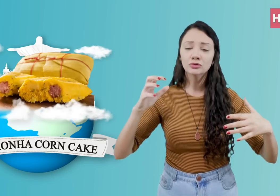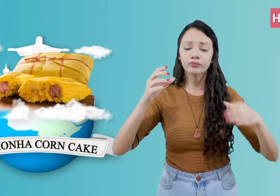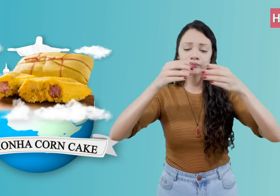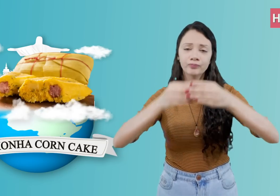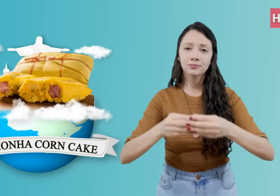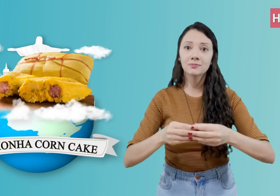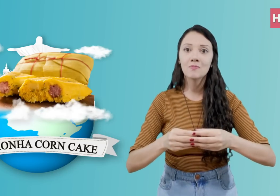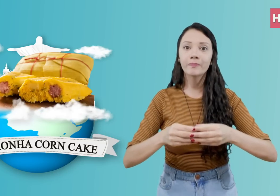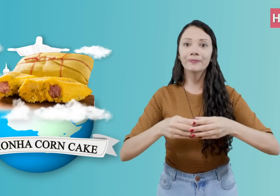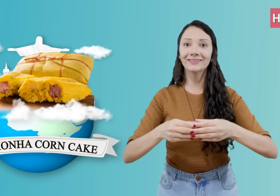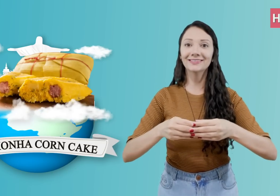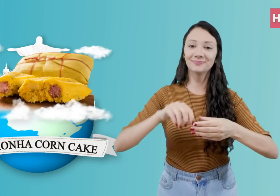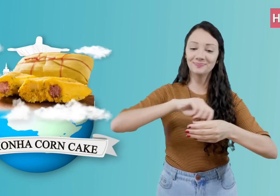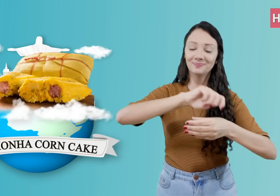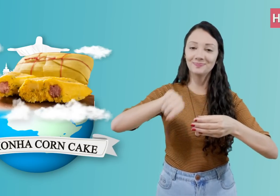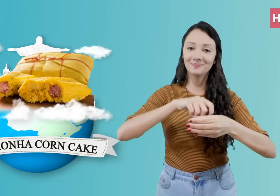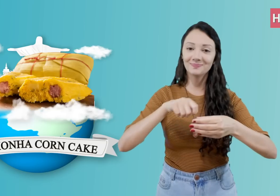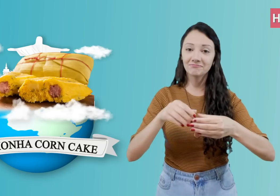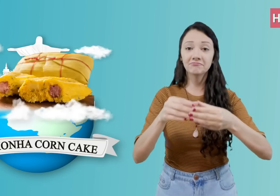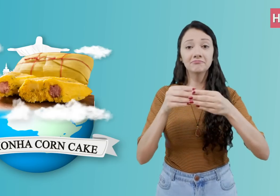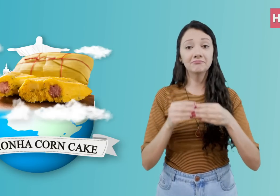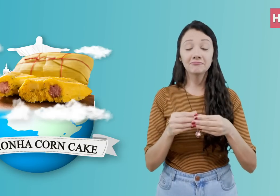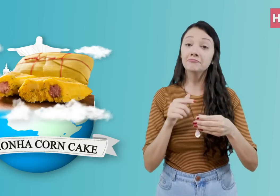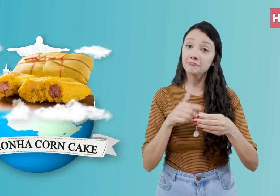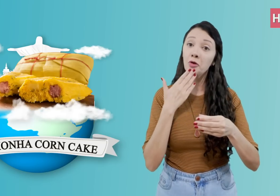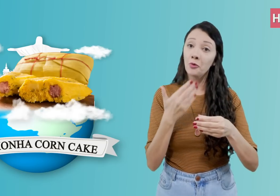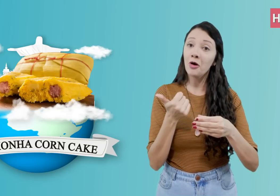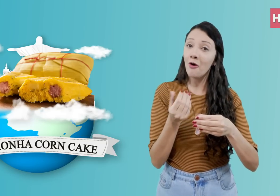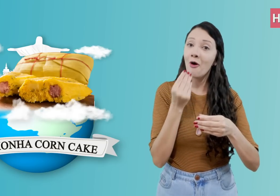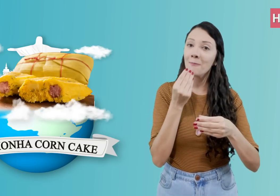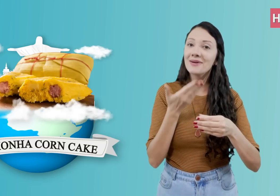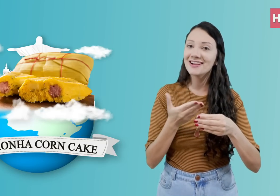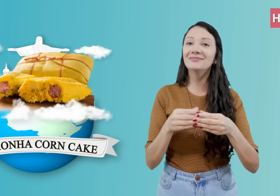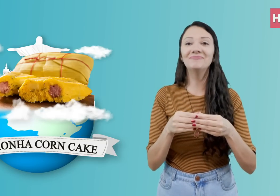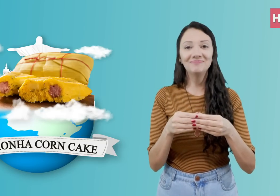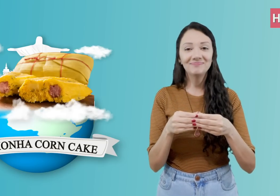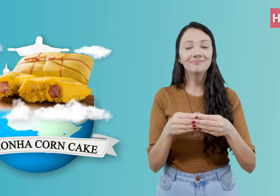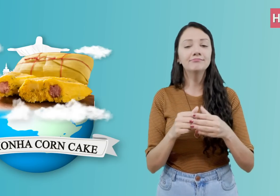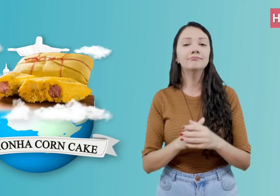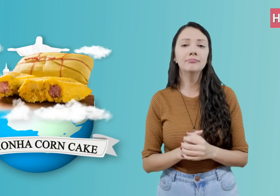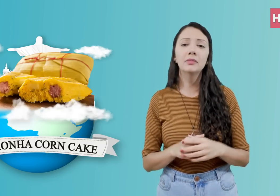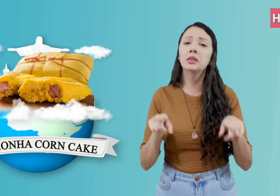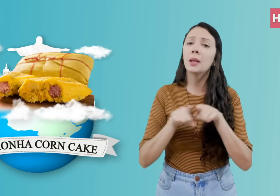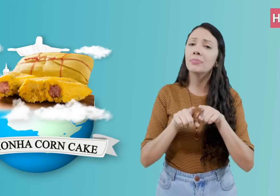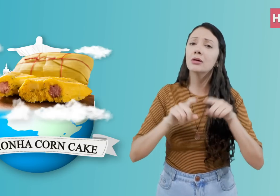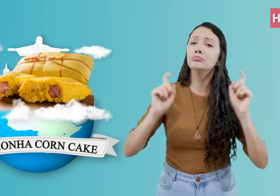Recipes vary among regions and